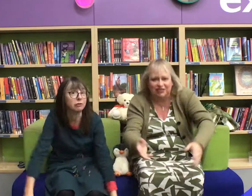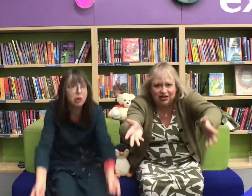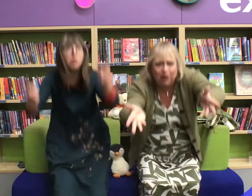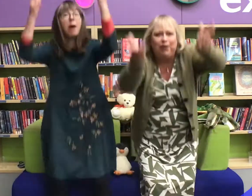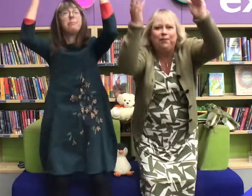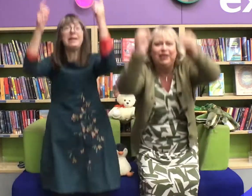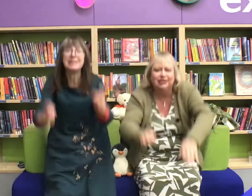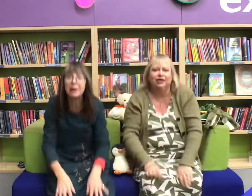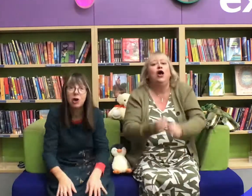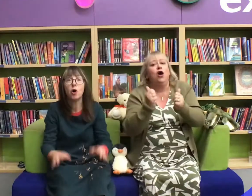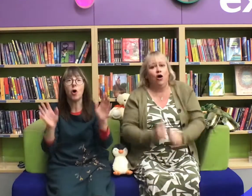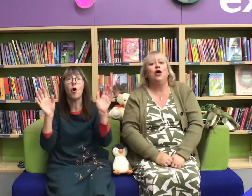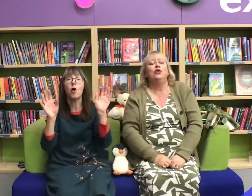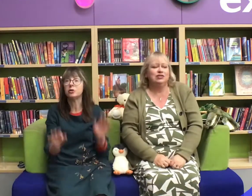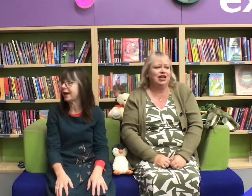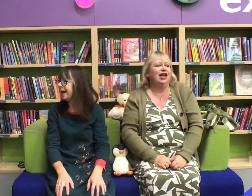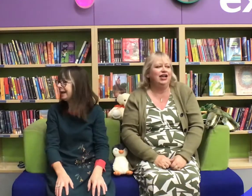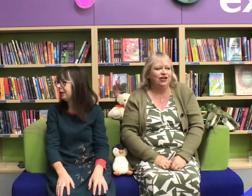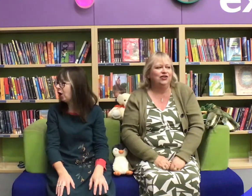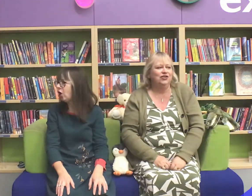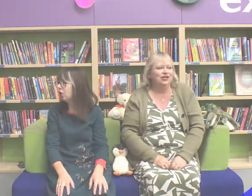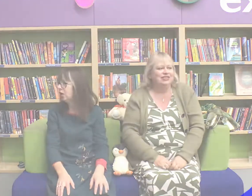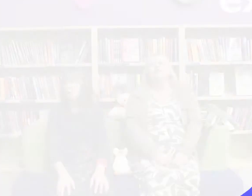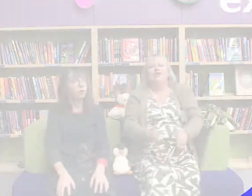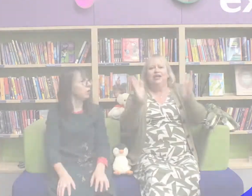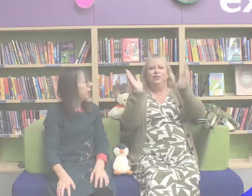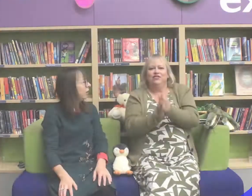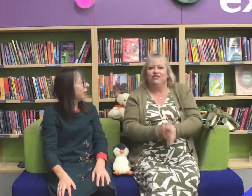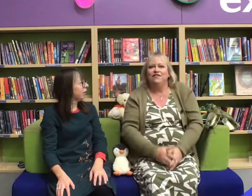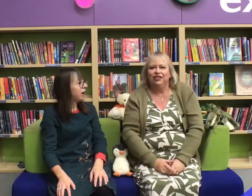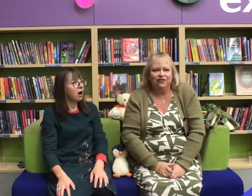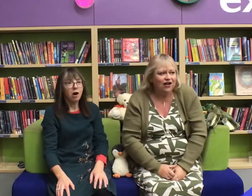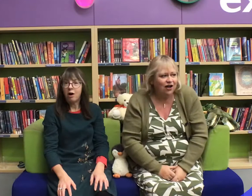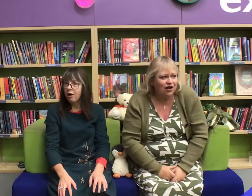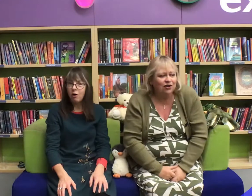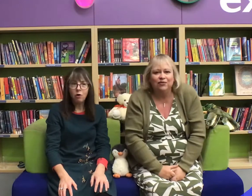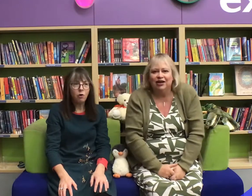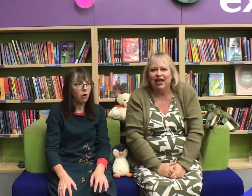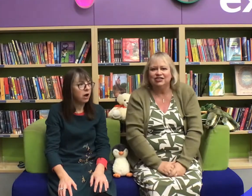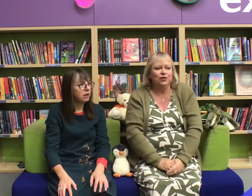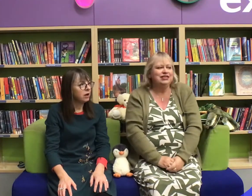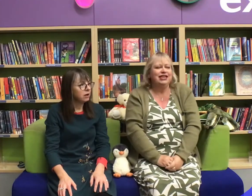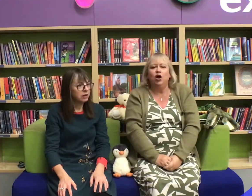bus go up and down all day long! All right we've arrived at the farm.